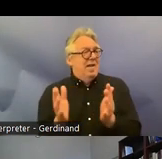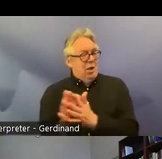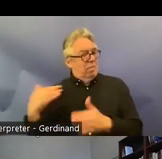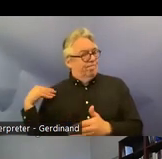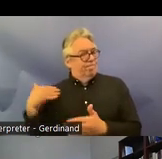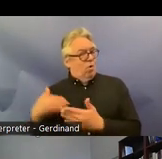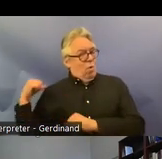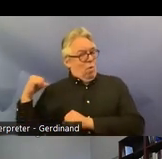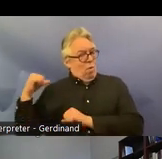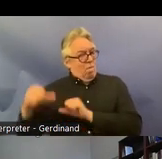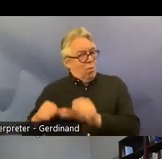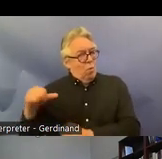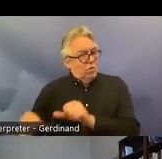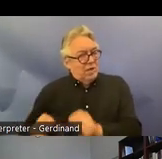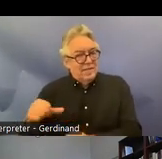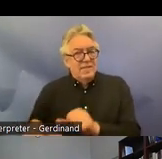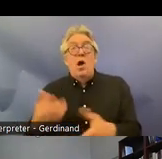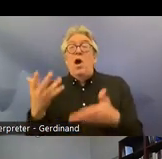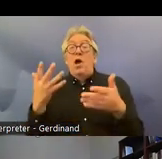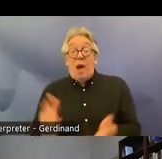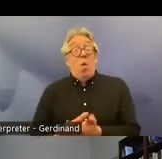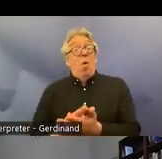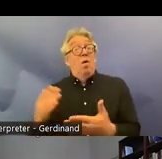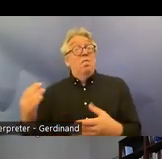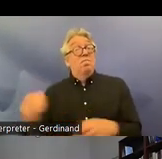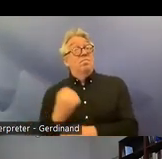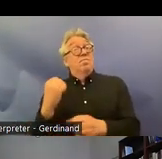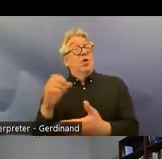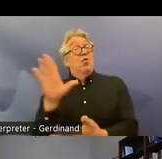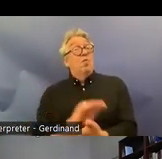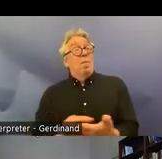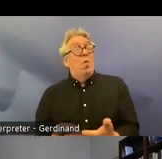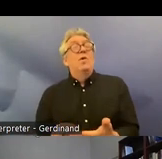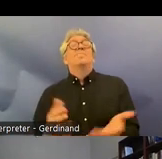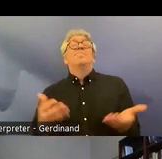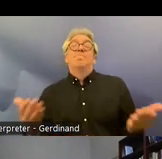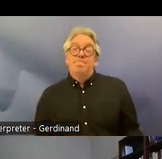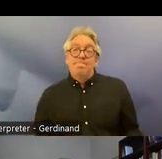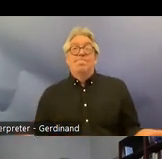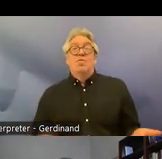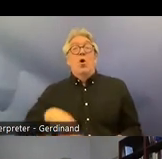now become a report uh the current government in Norway uh the government